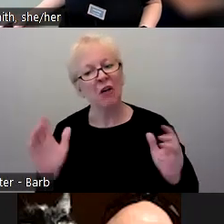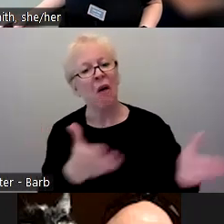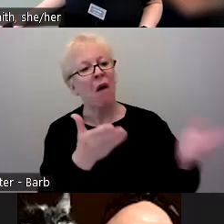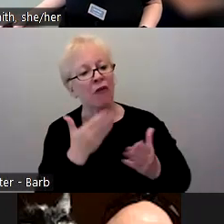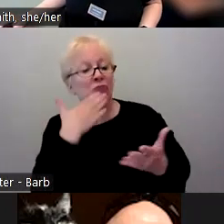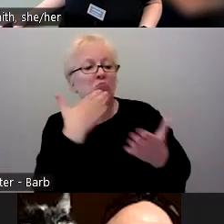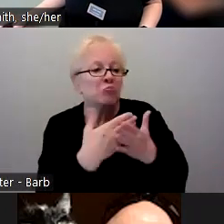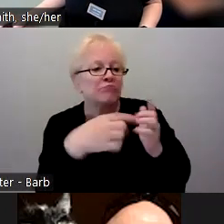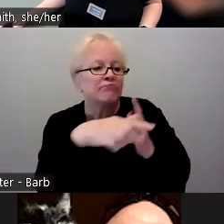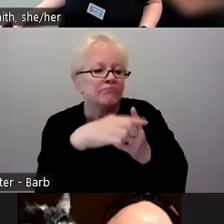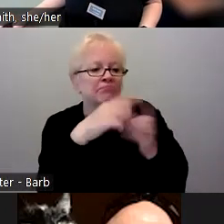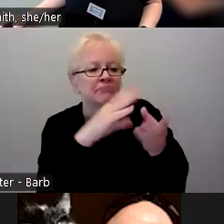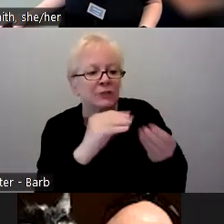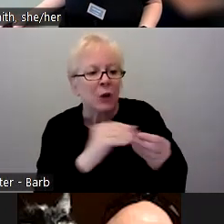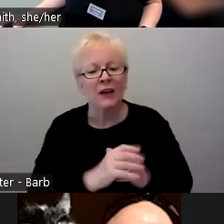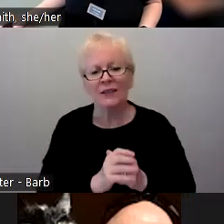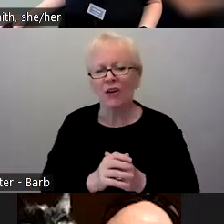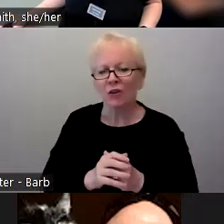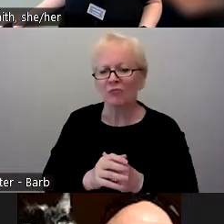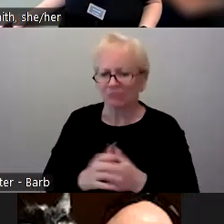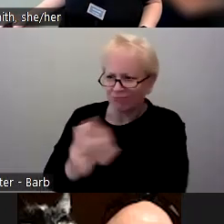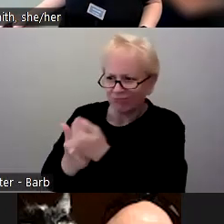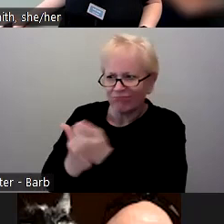So this is a very supportive community in general.